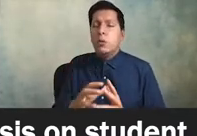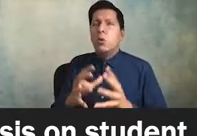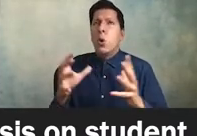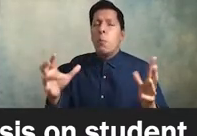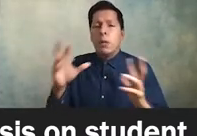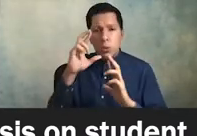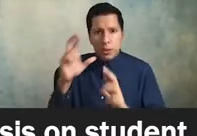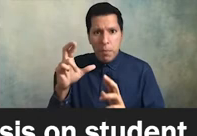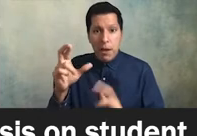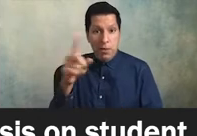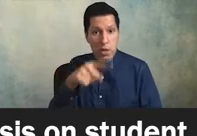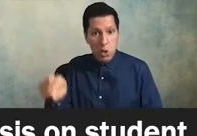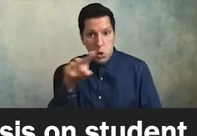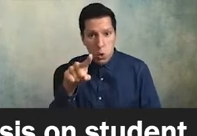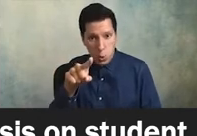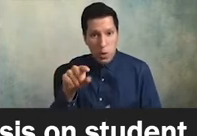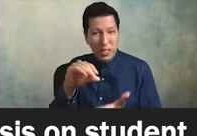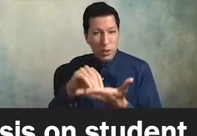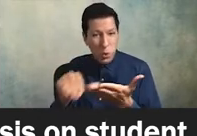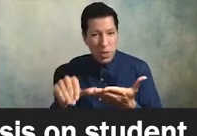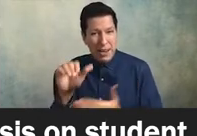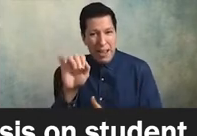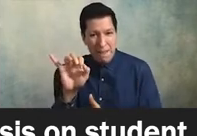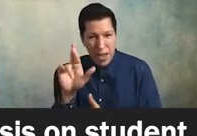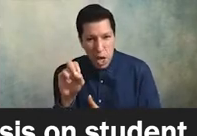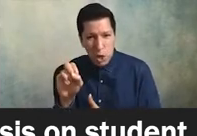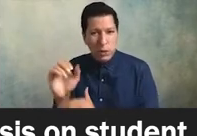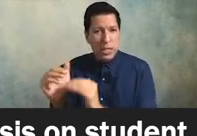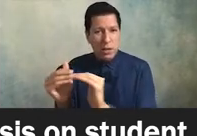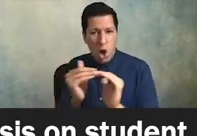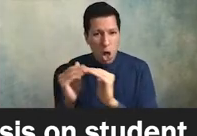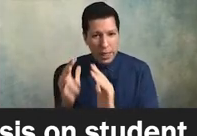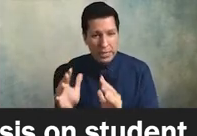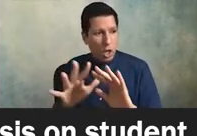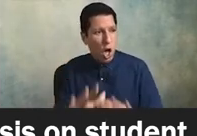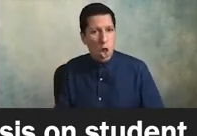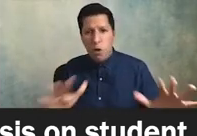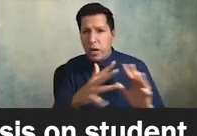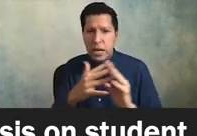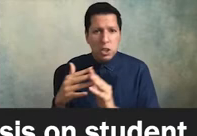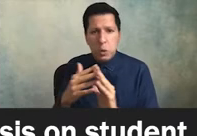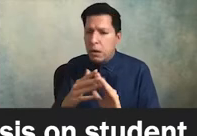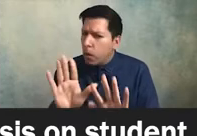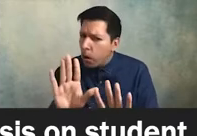other student affairs colleagues do um all across the country i don't mean at all to disrespect or